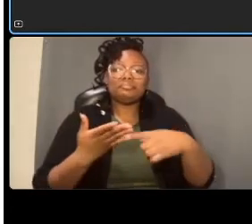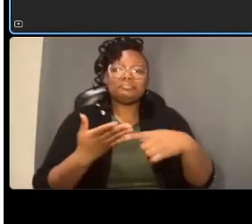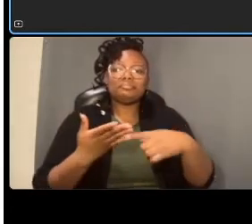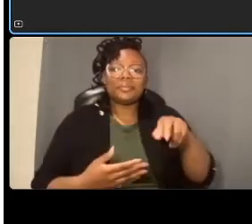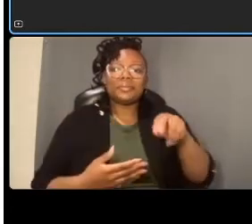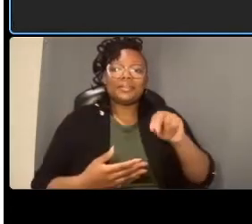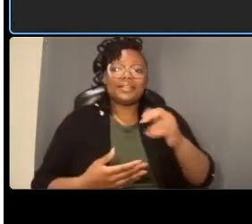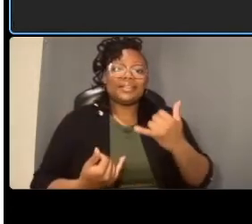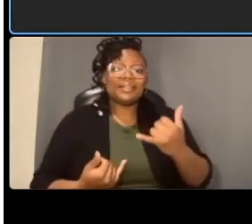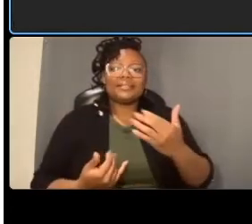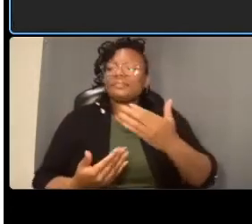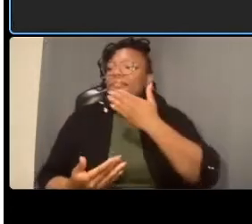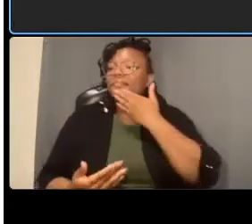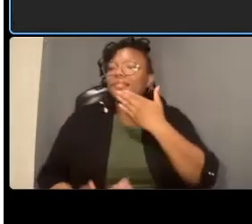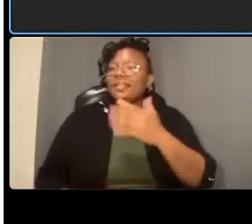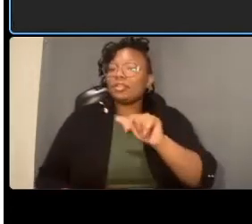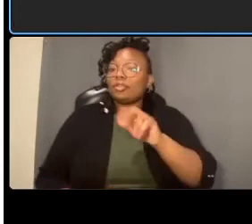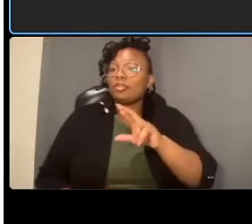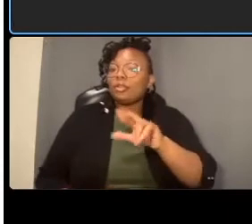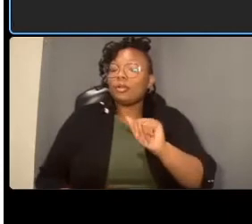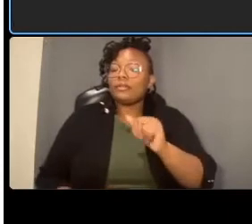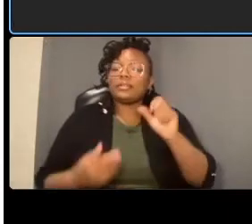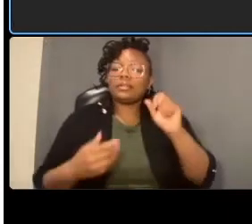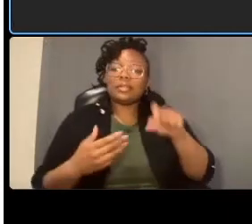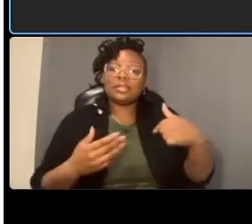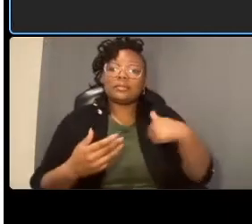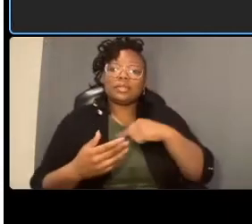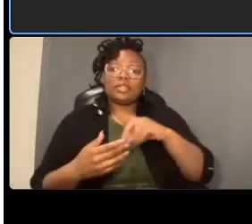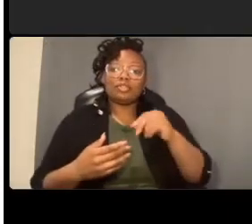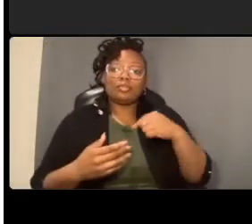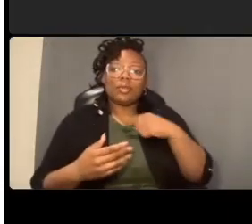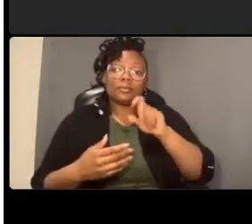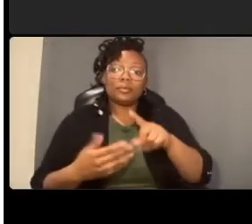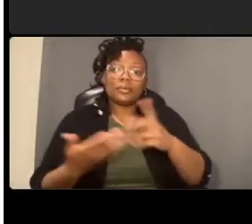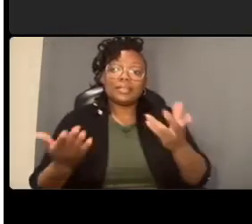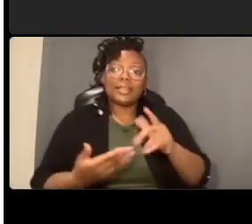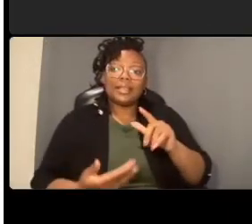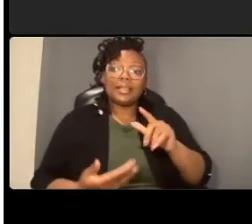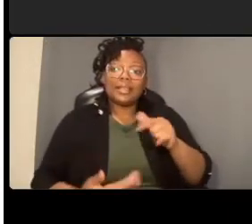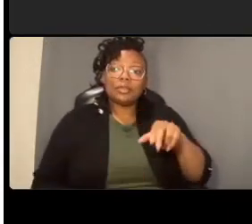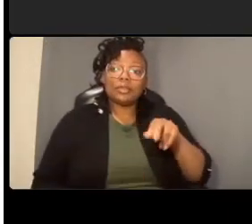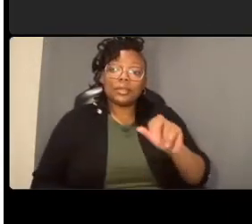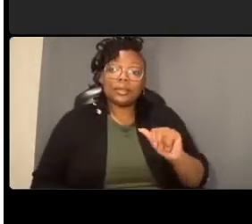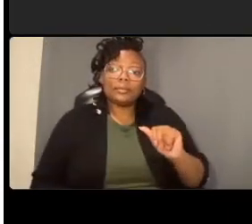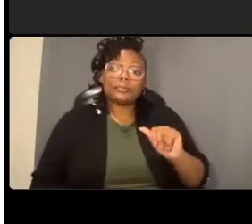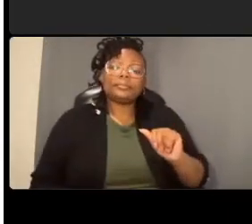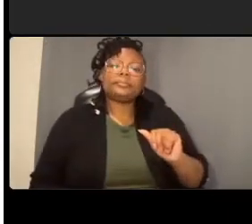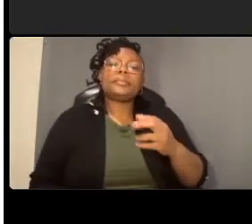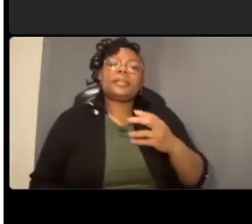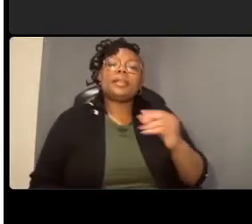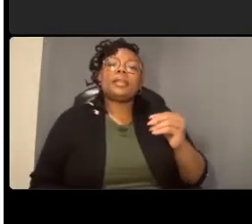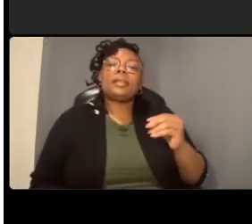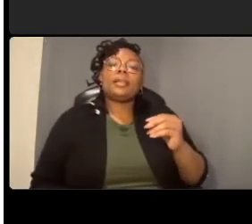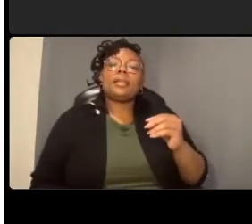in the q a um and i will turn it over to you to read off a few of the questions for laura